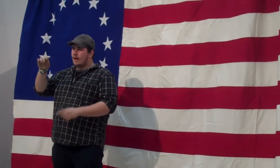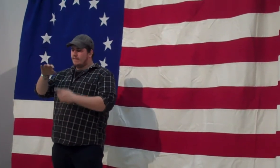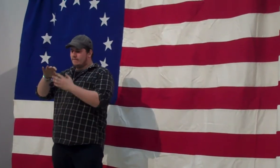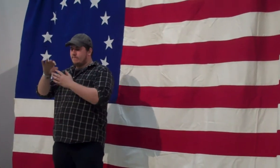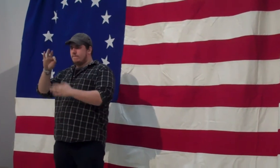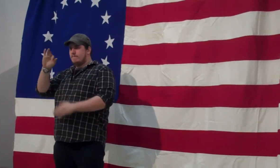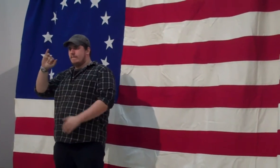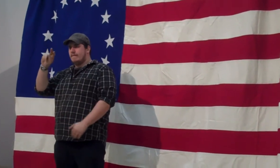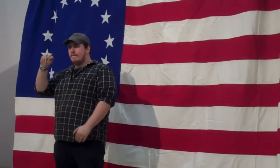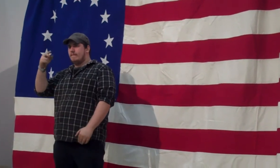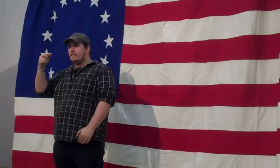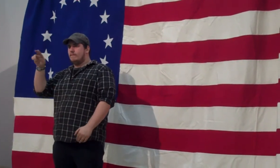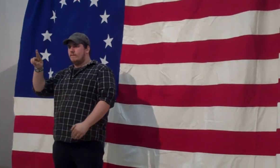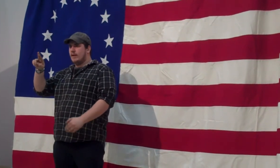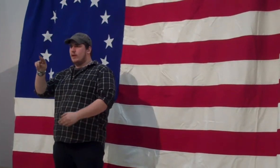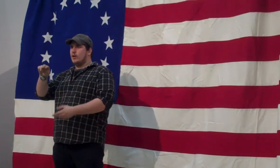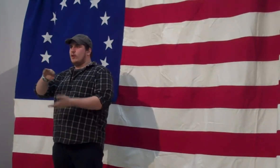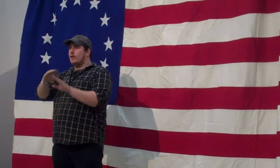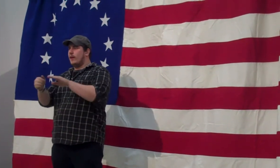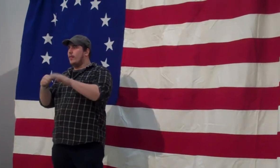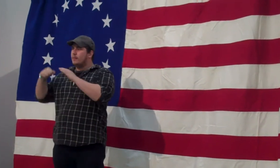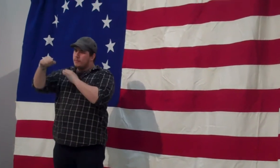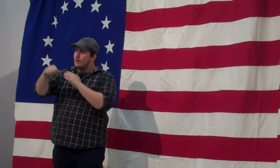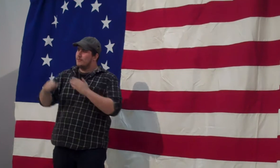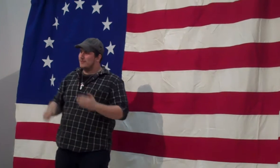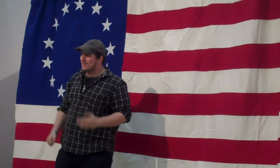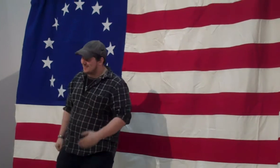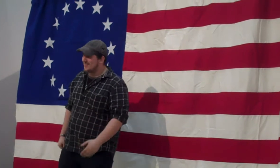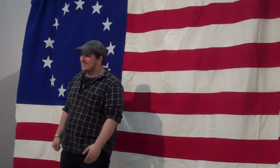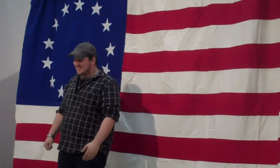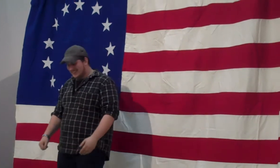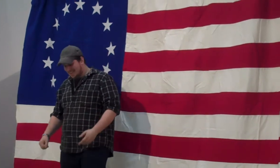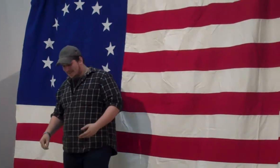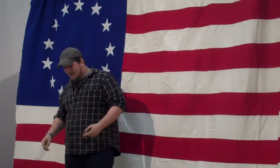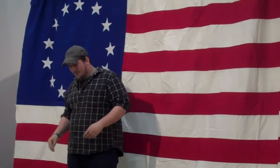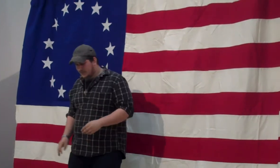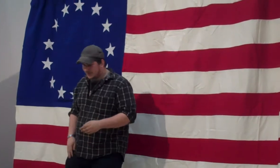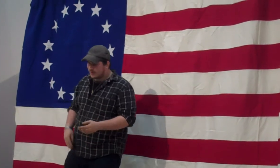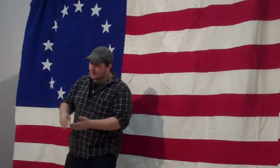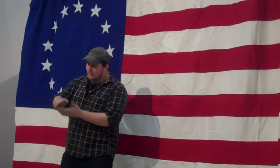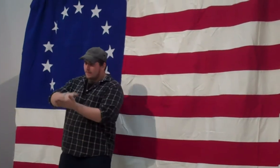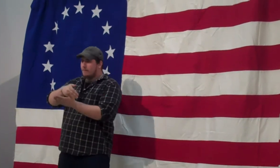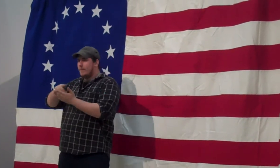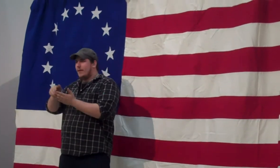written by Five Finger Death Punch.